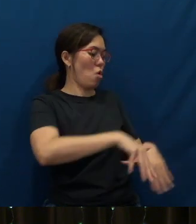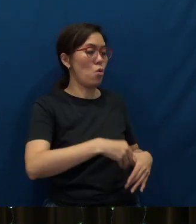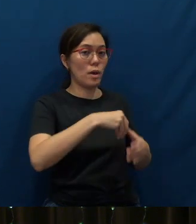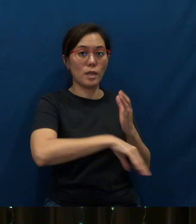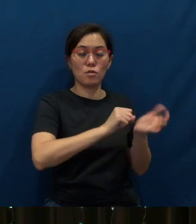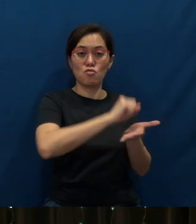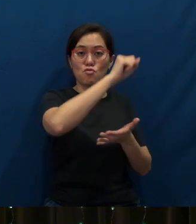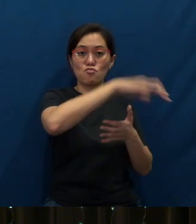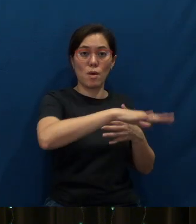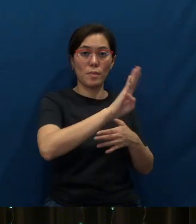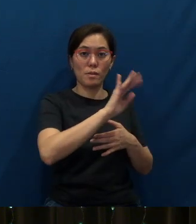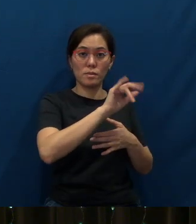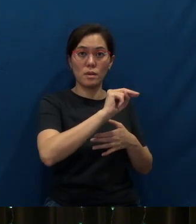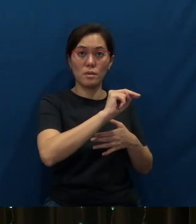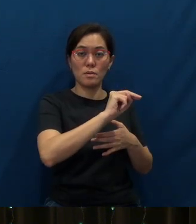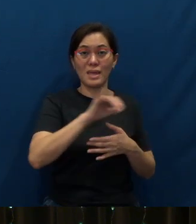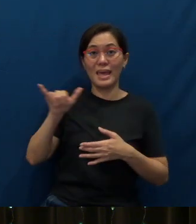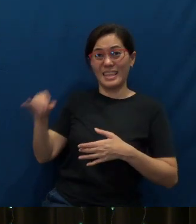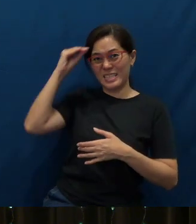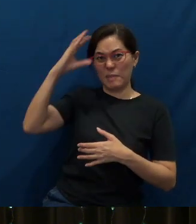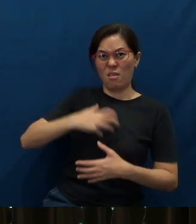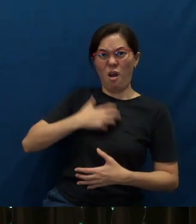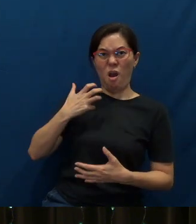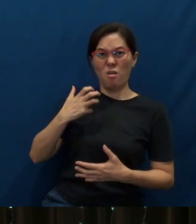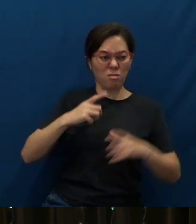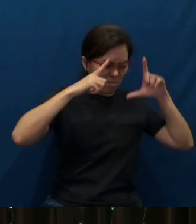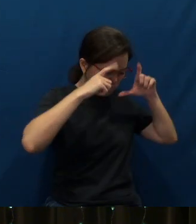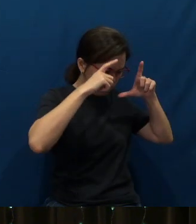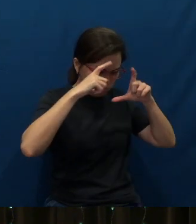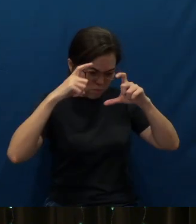This man was furious, and he started taking photos, to want to go and